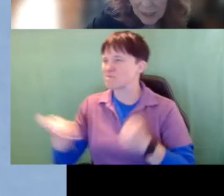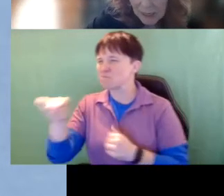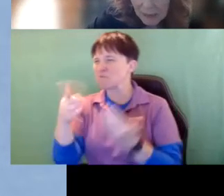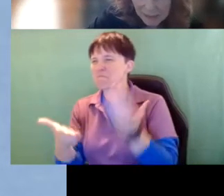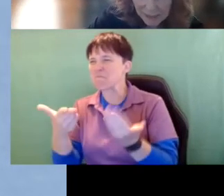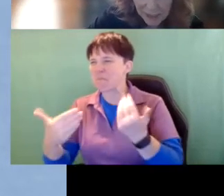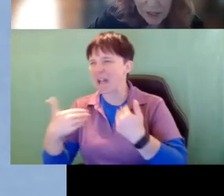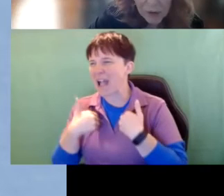a scenario